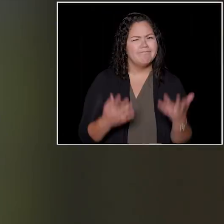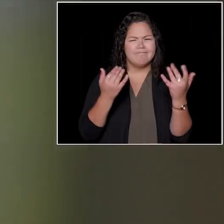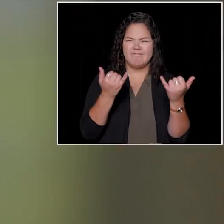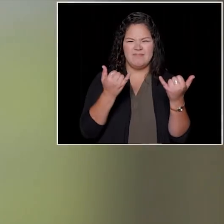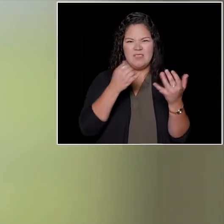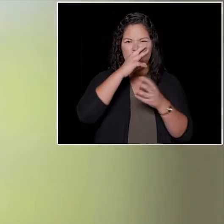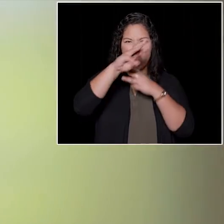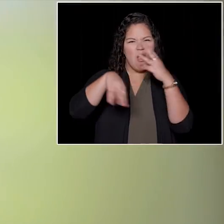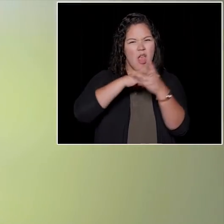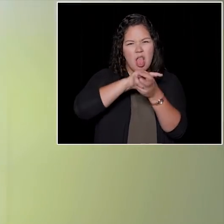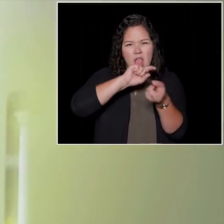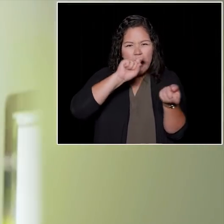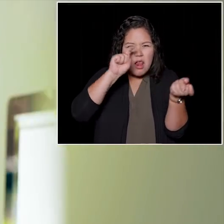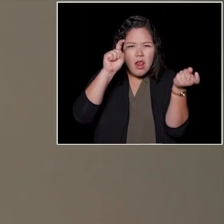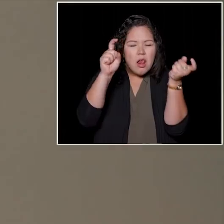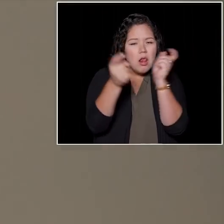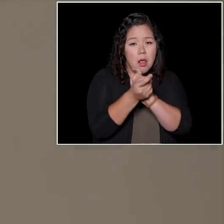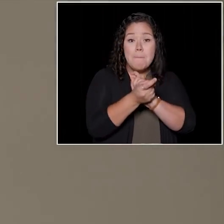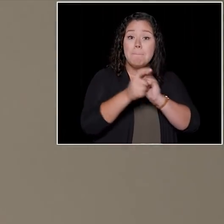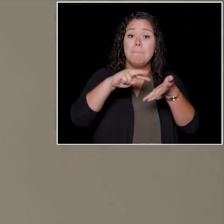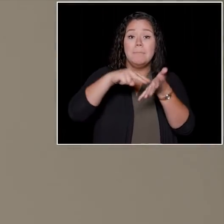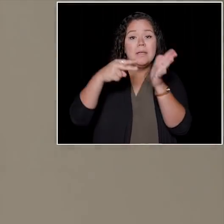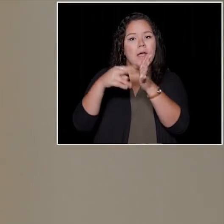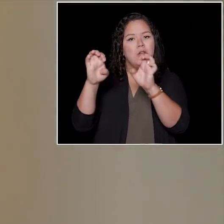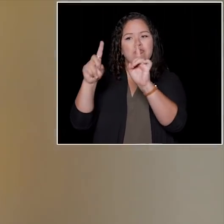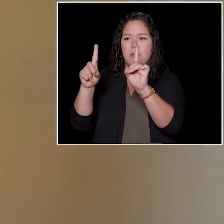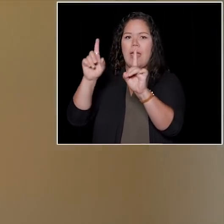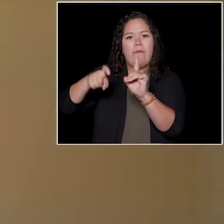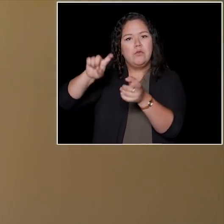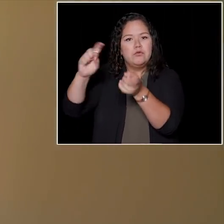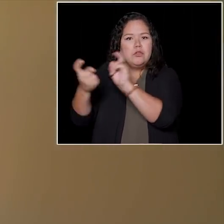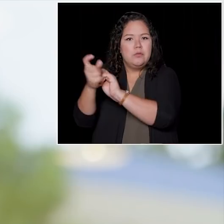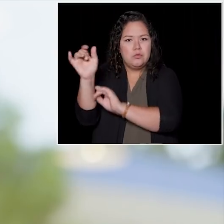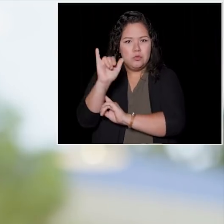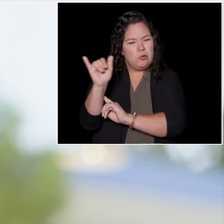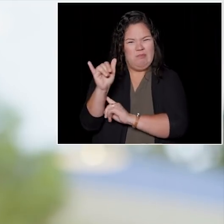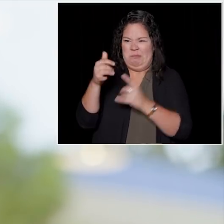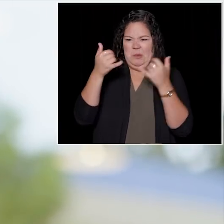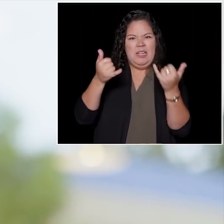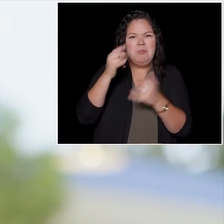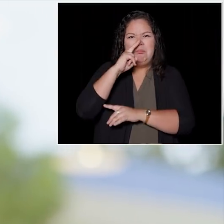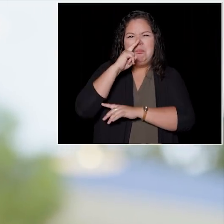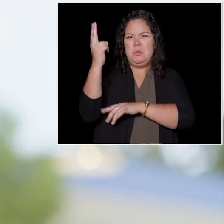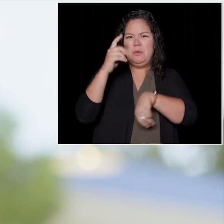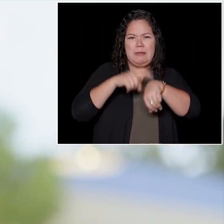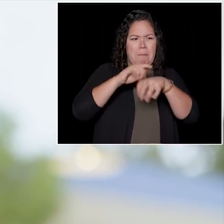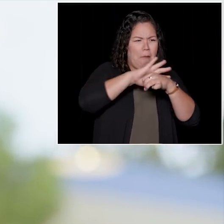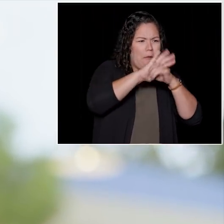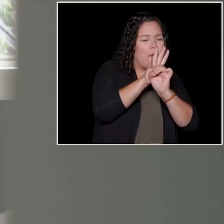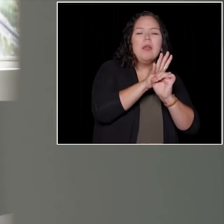[Announcer] The world is changing and so is your education. In these unprecedented times,